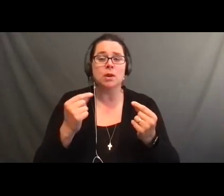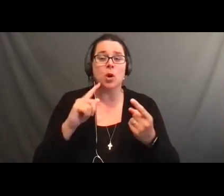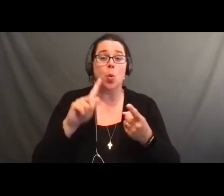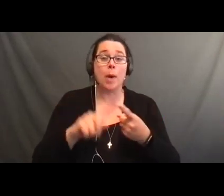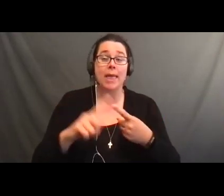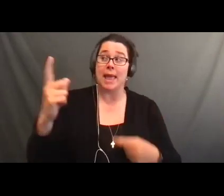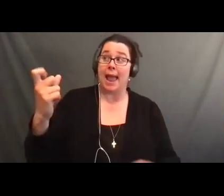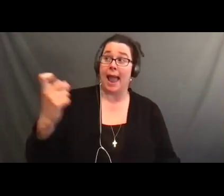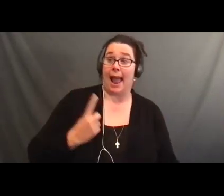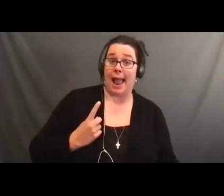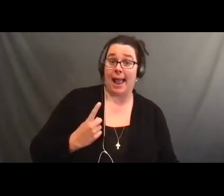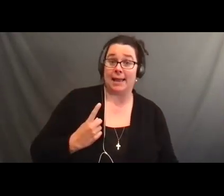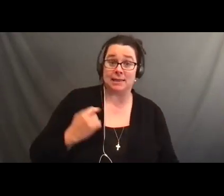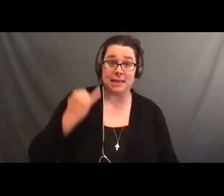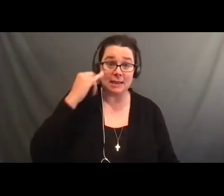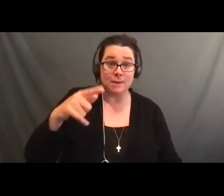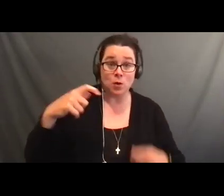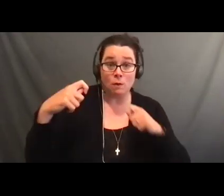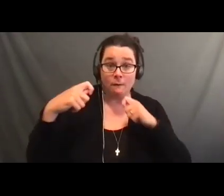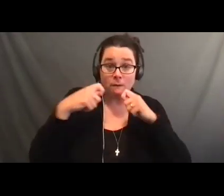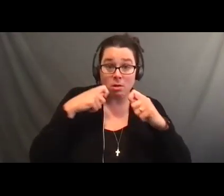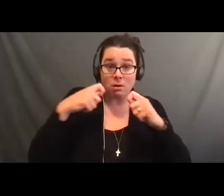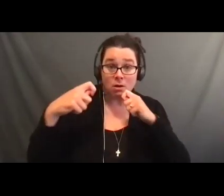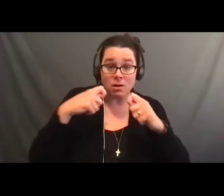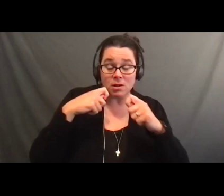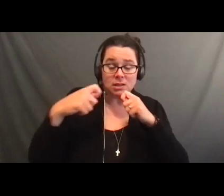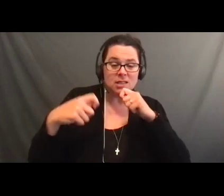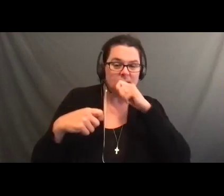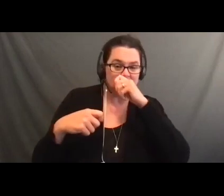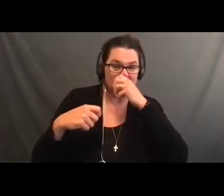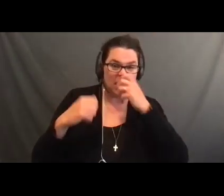you heard the bowling song? >> What was the question?